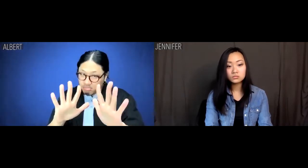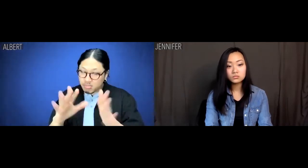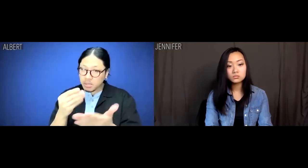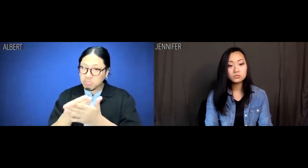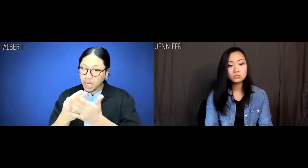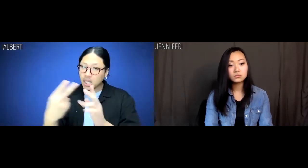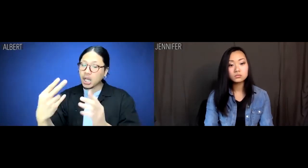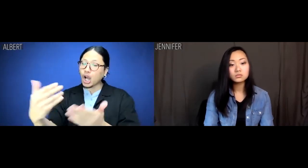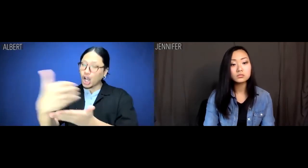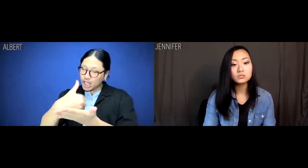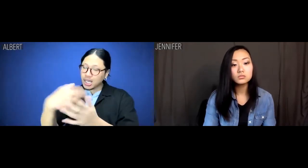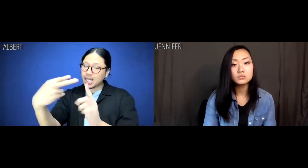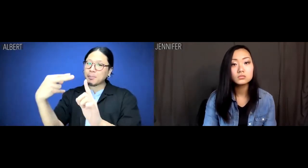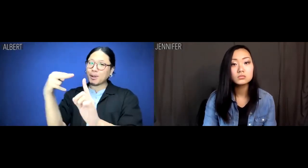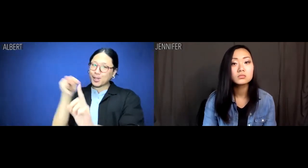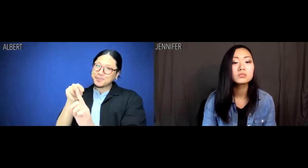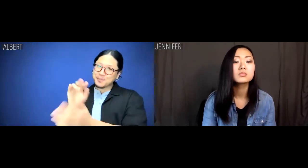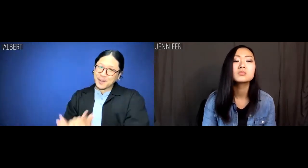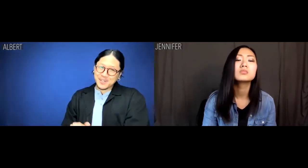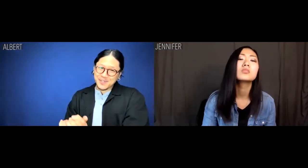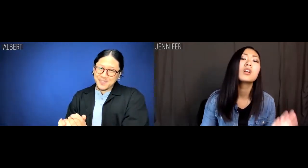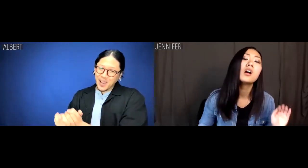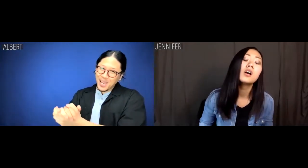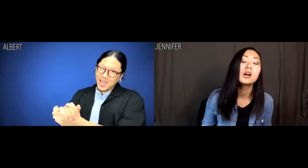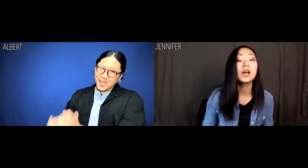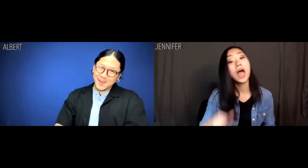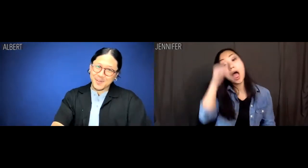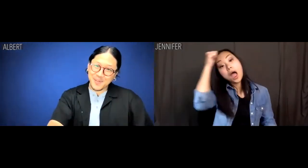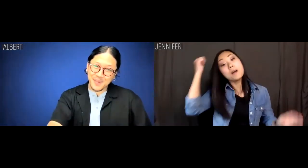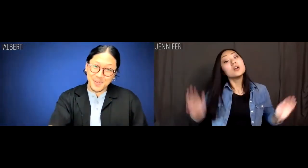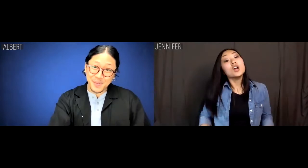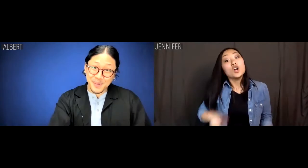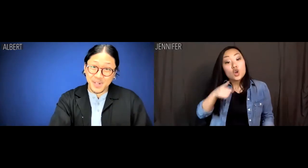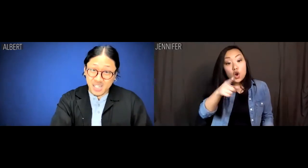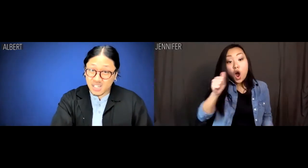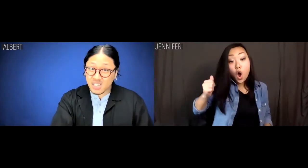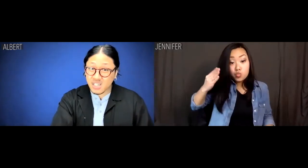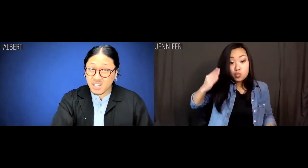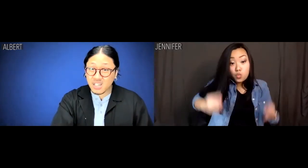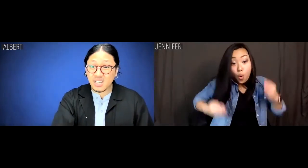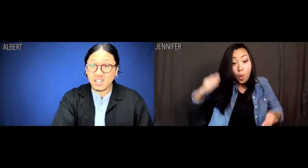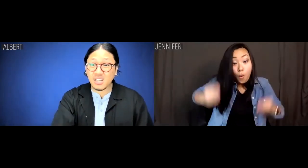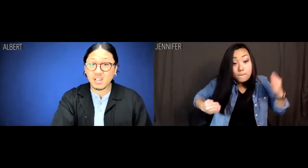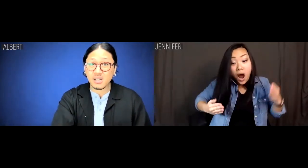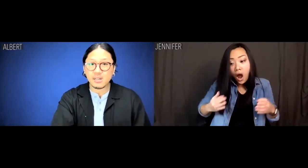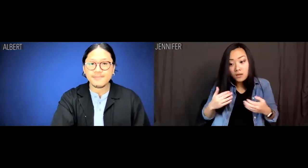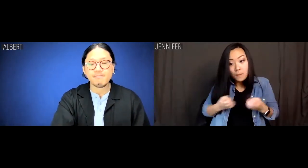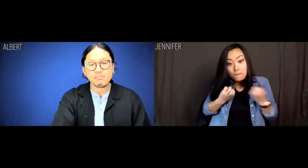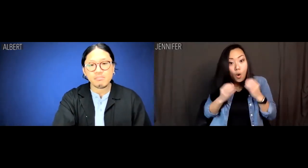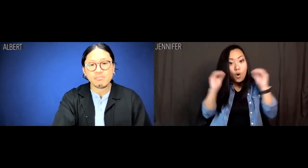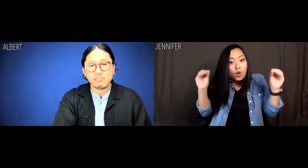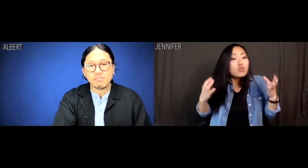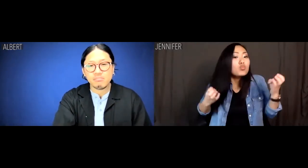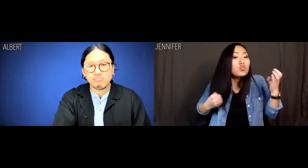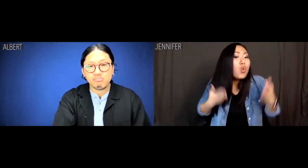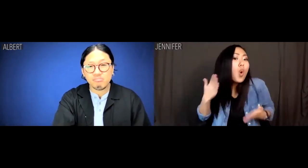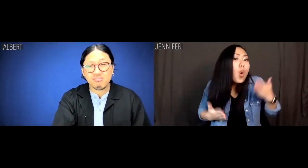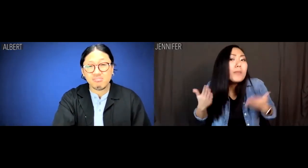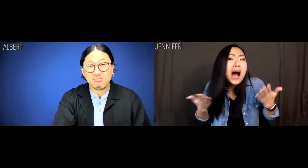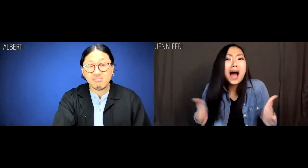And that bugs me from an arbitrage standpoint. Jennifer: I hear you're a robot, you're an emotionless robot.